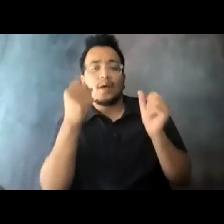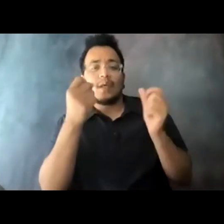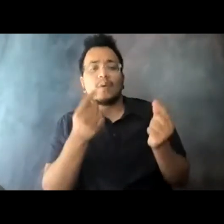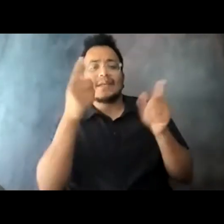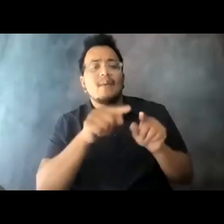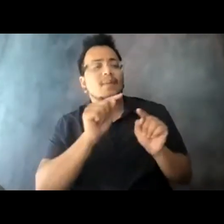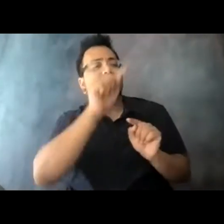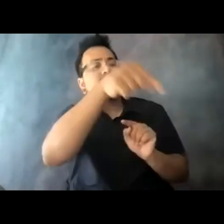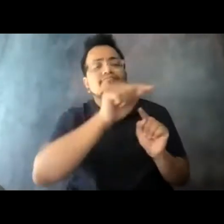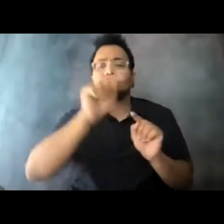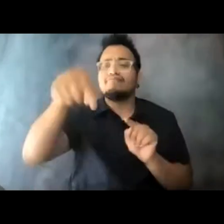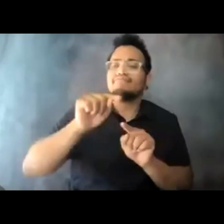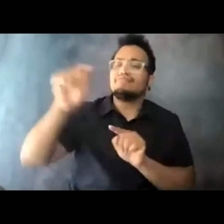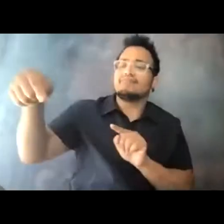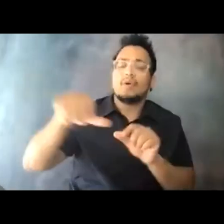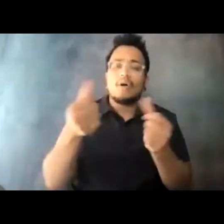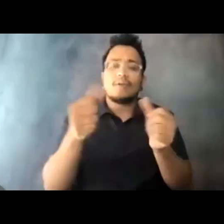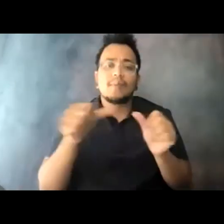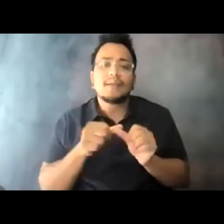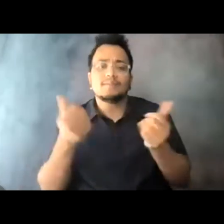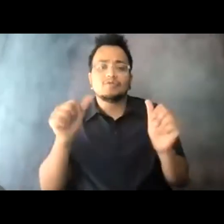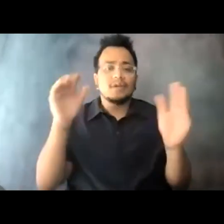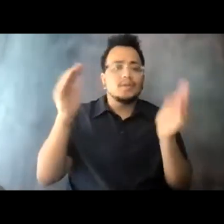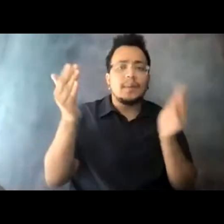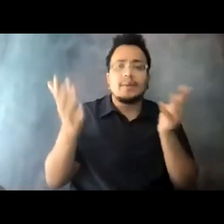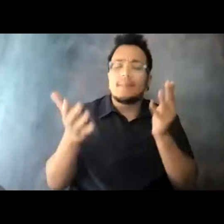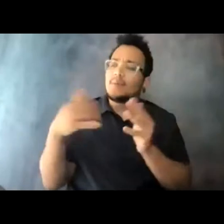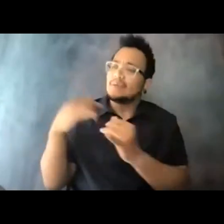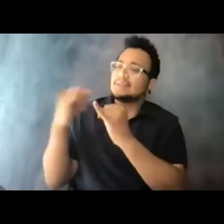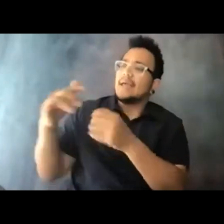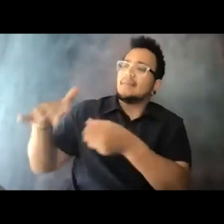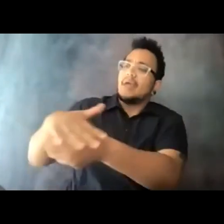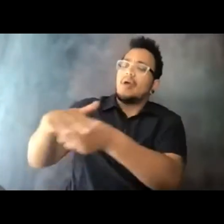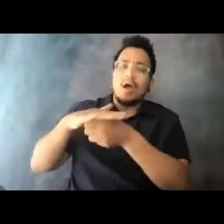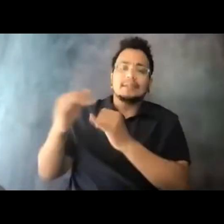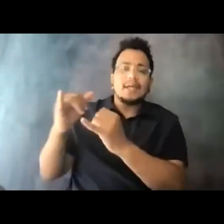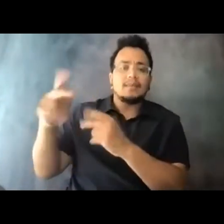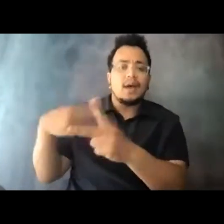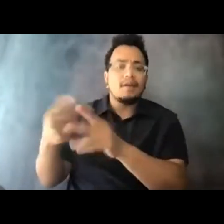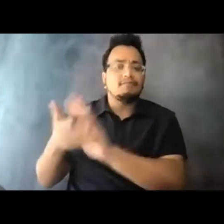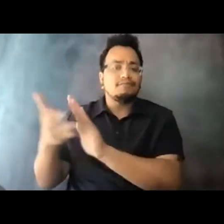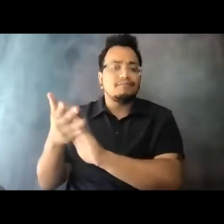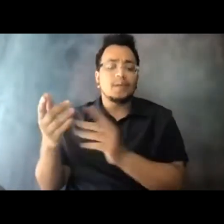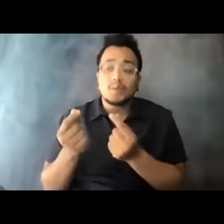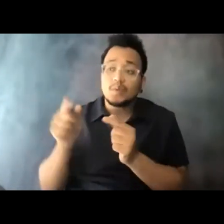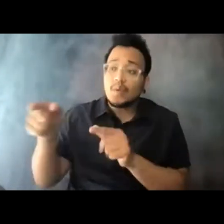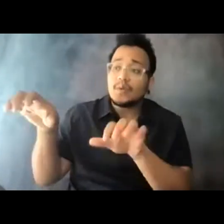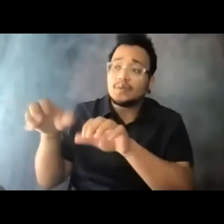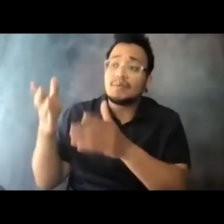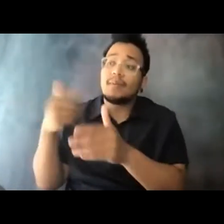15:11:44 Who do I want to compare myself to that we consider peers? 15:11:47 And then what are they doing importantly that perhaps I might borrow from?